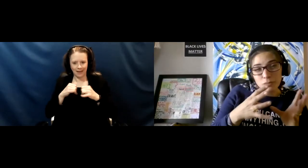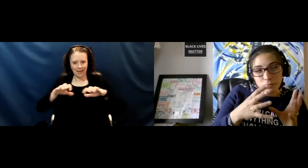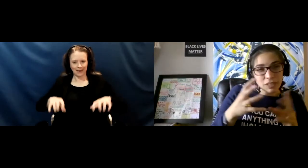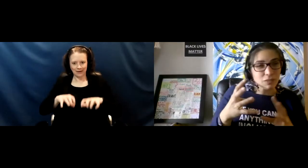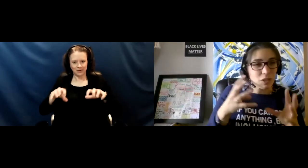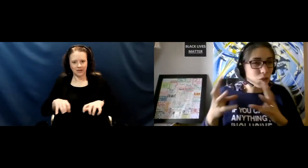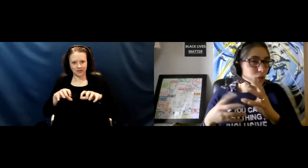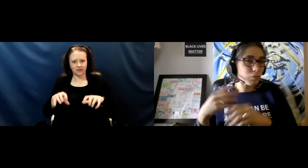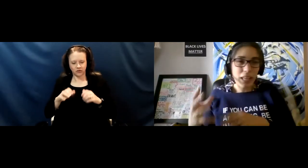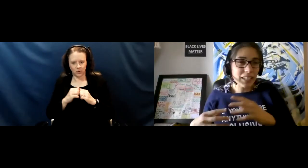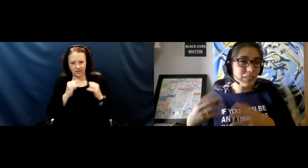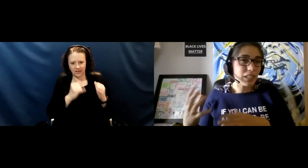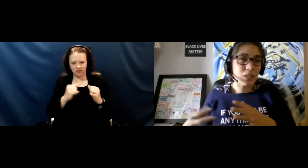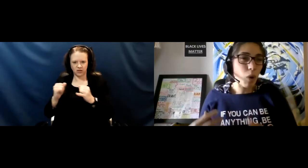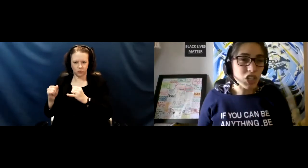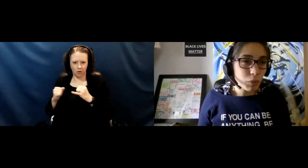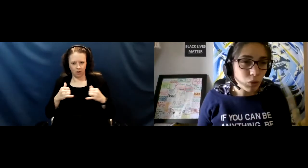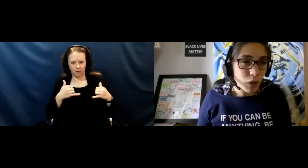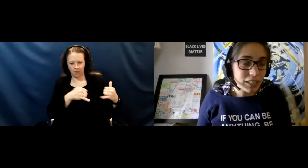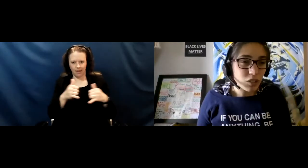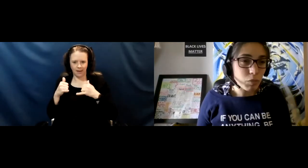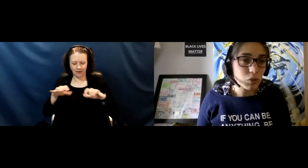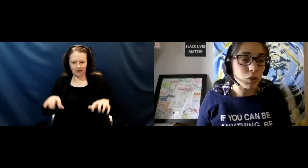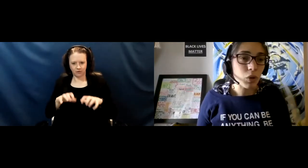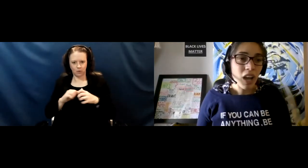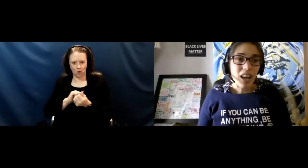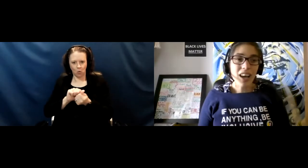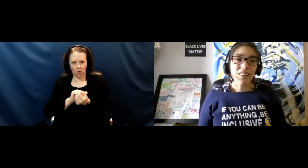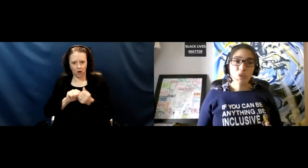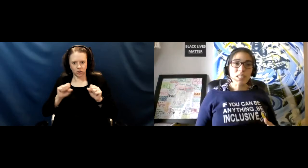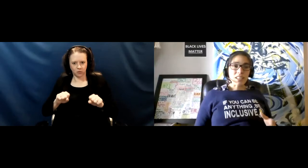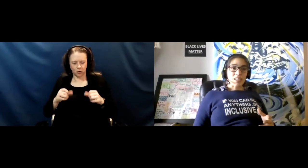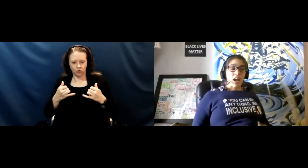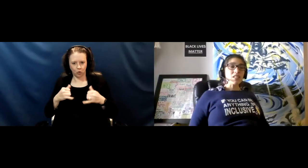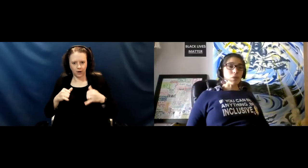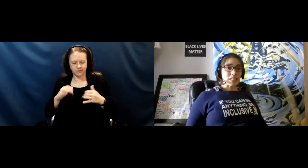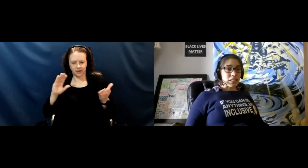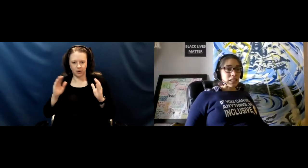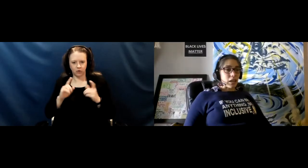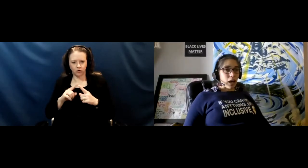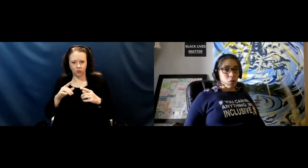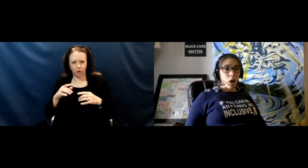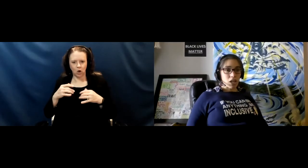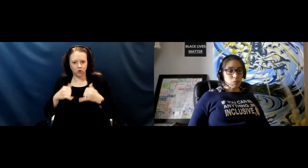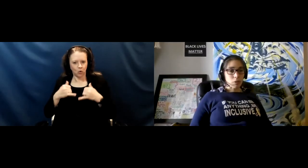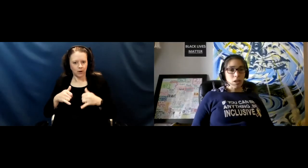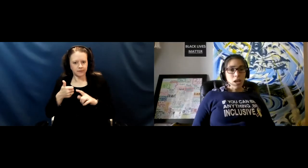individual play activities, washable toys as opposed to toys that are not so easily washable.